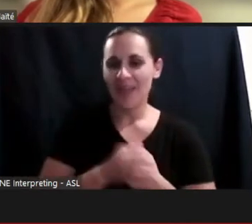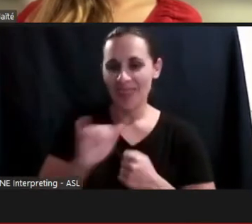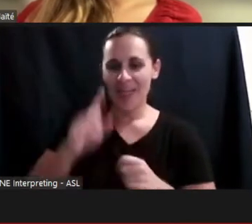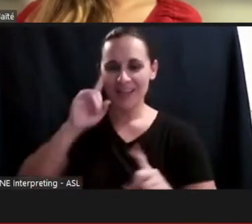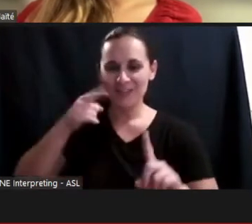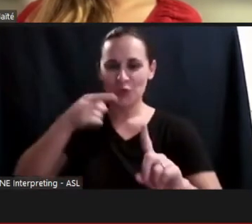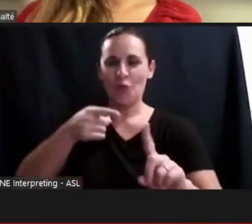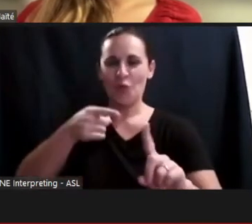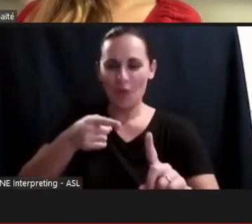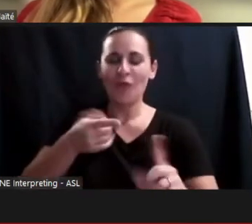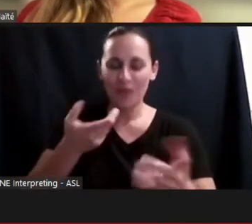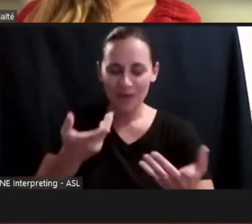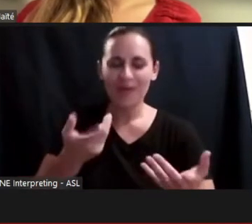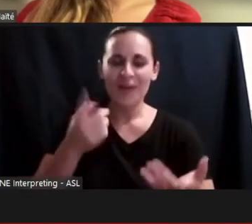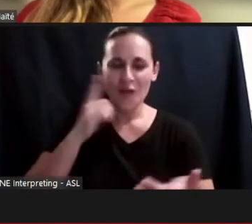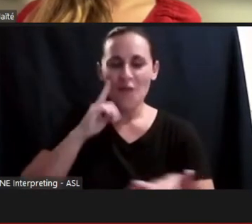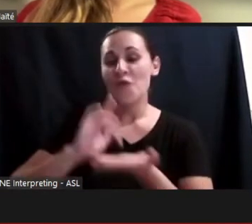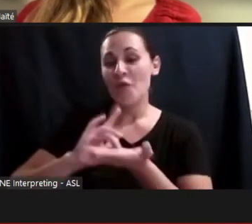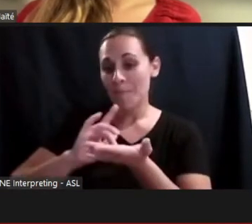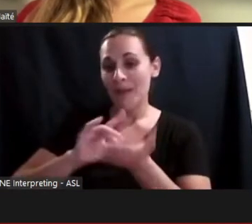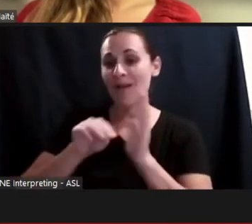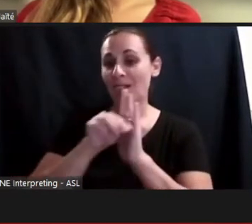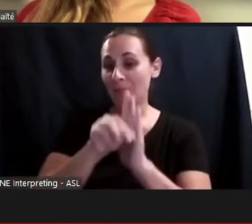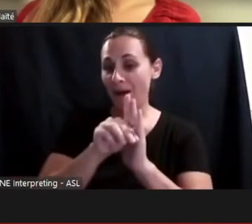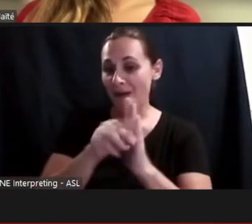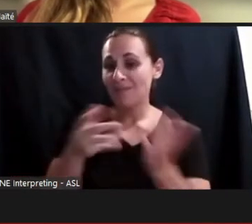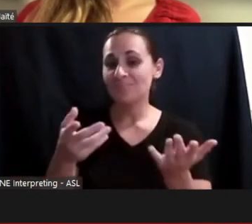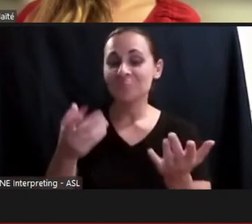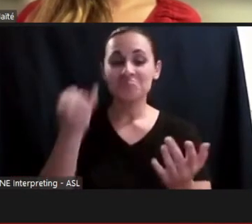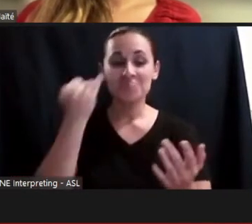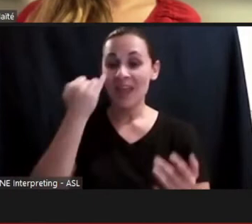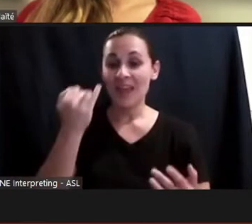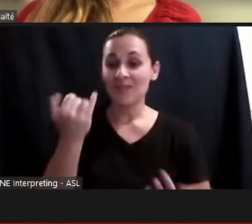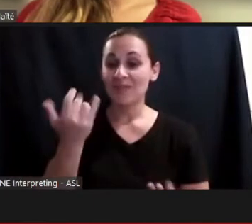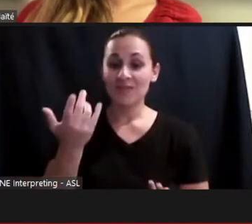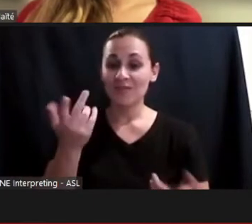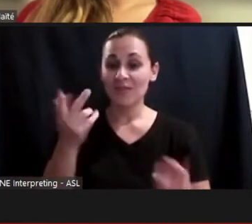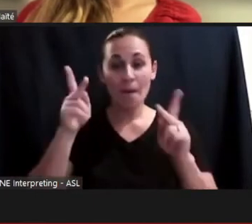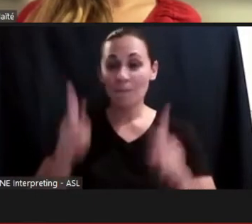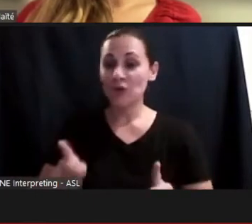in the medical model, if you don't, if someone doesn't return to our perception